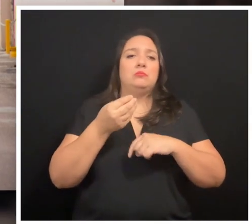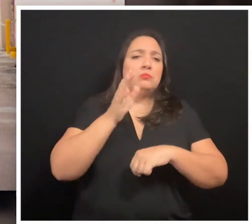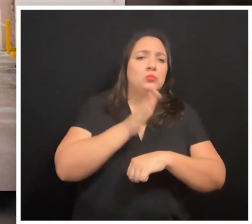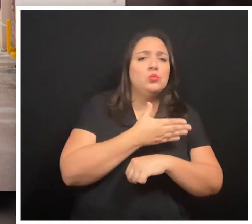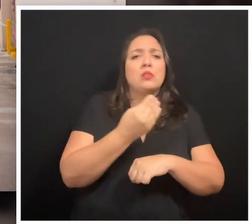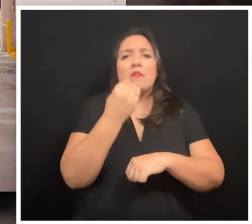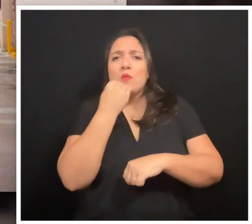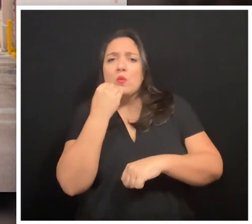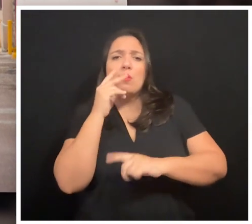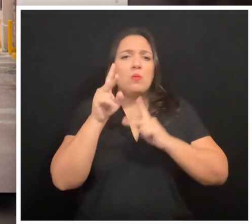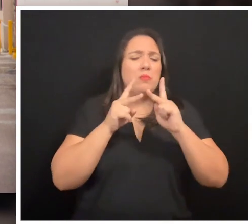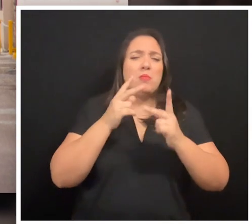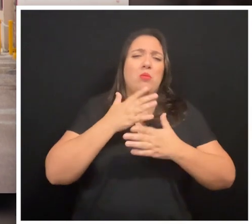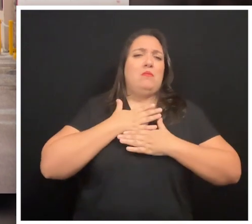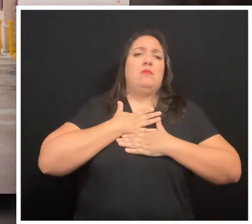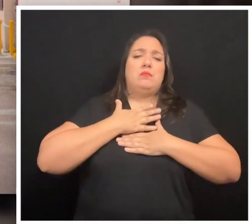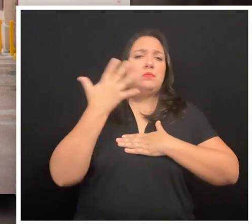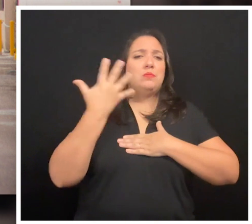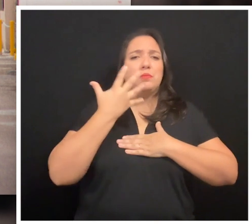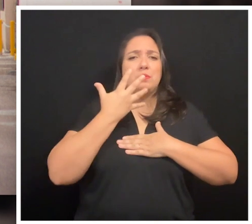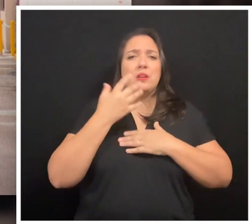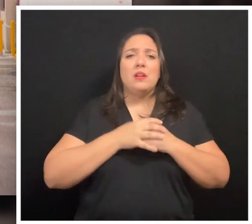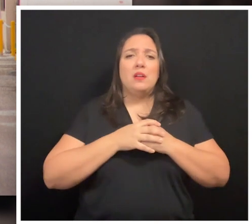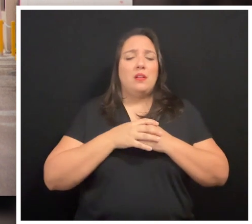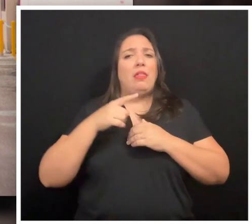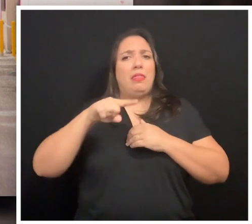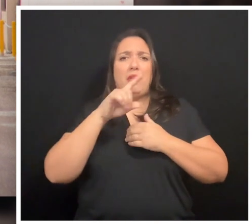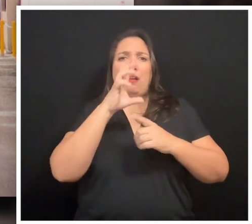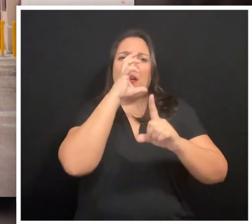The music, the food, and the people, they are quite engaging,